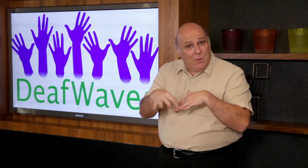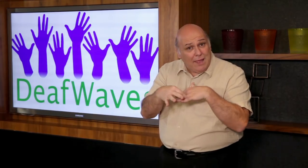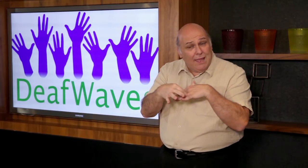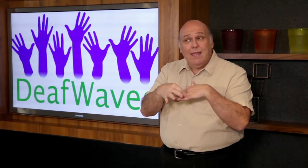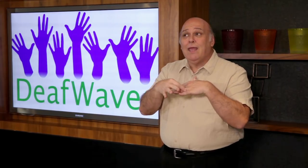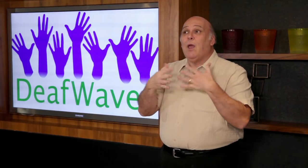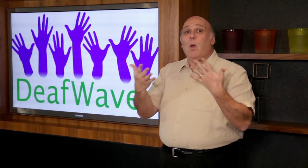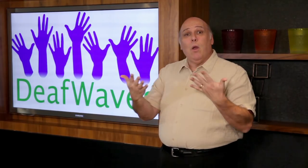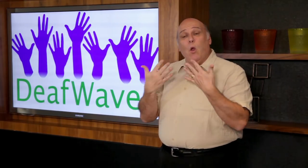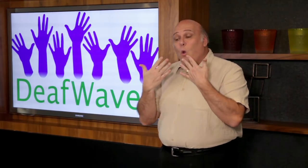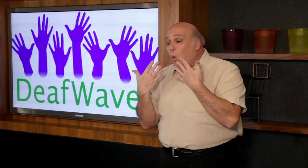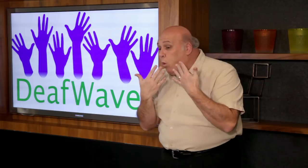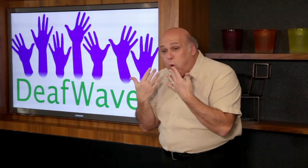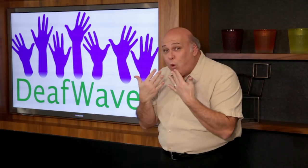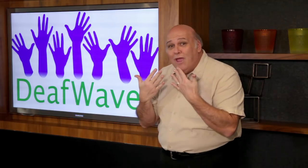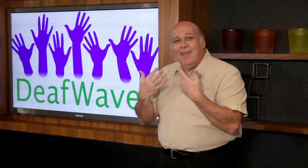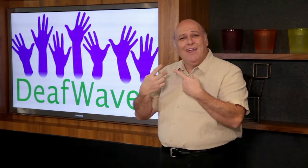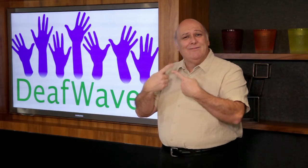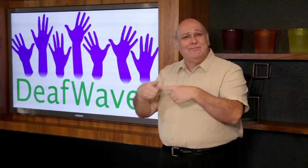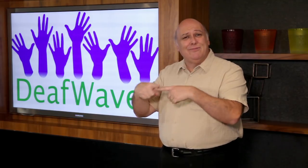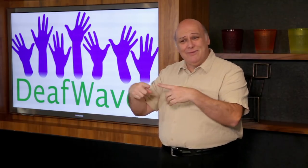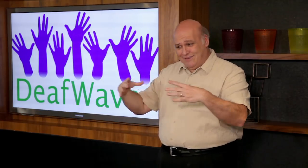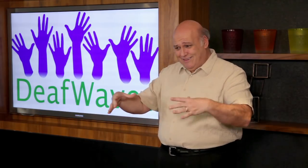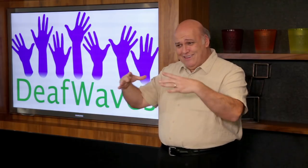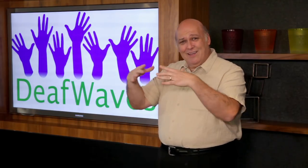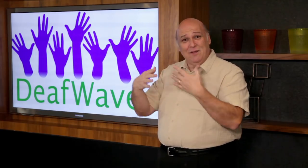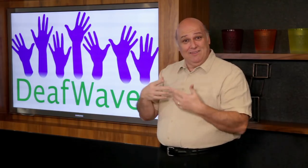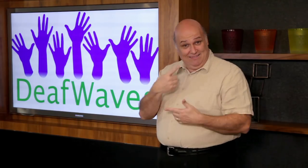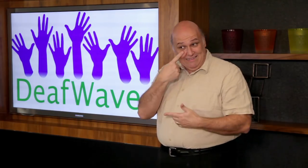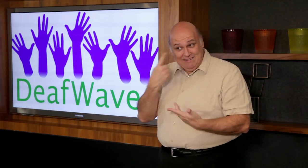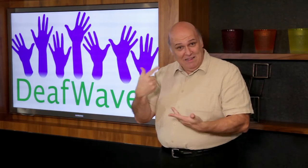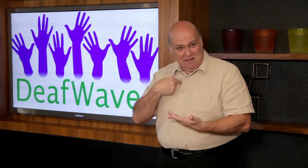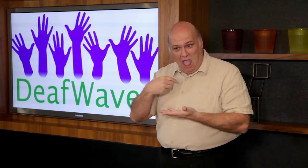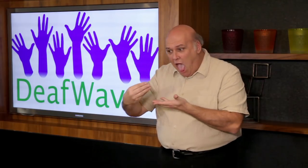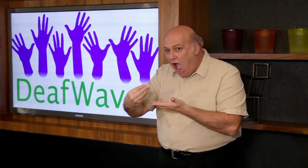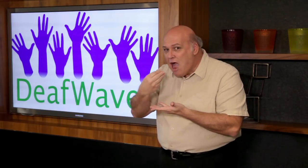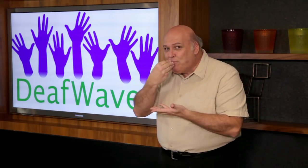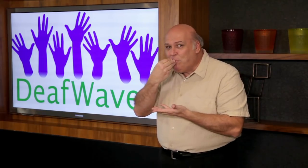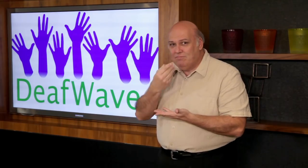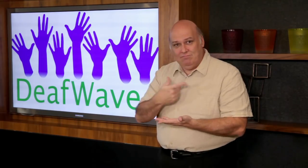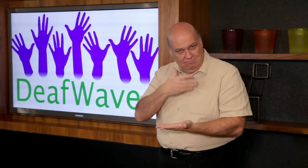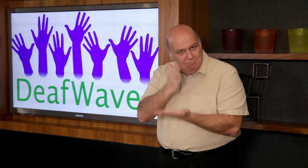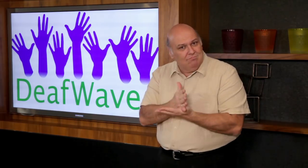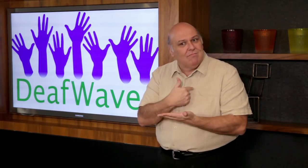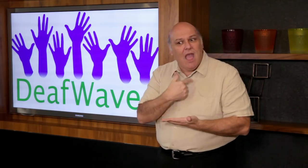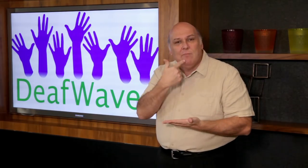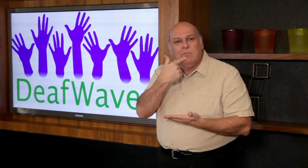cakes for weddings, birthdays or special occasions... cakes of all kinds. You saw me, I even took a bite,